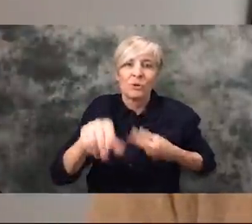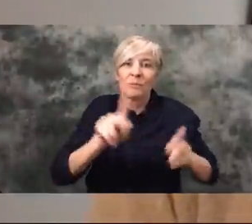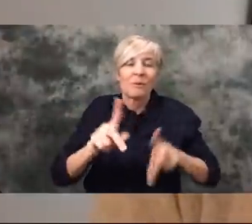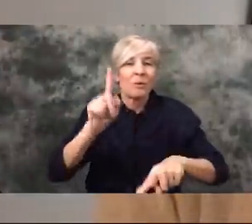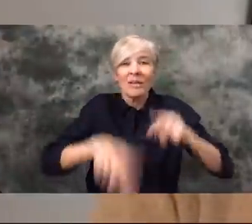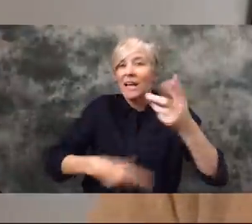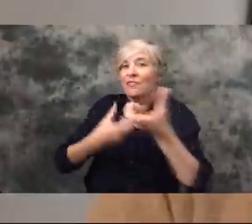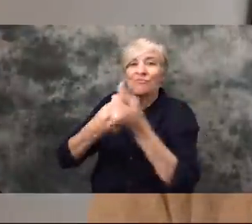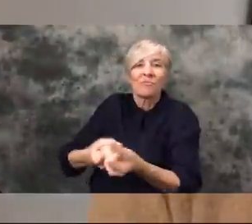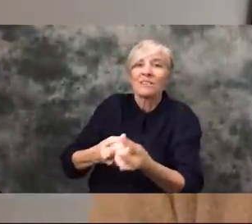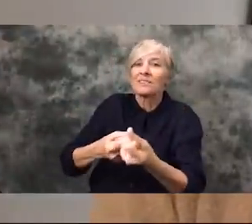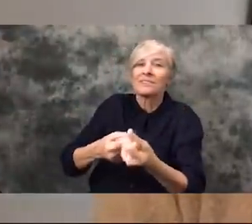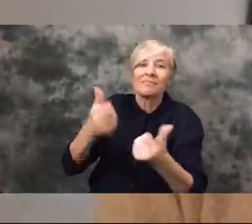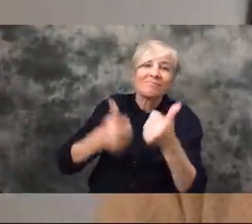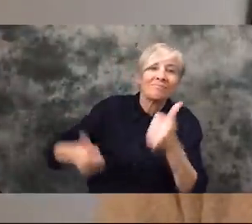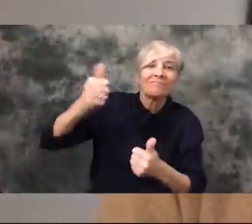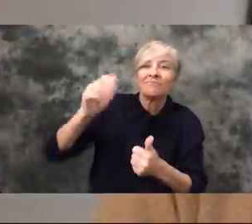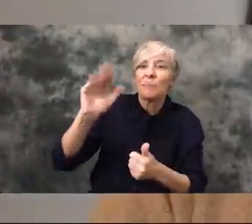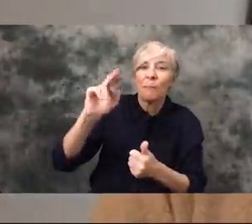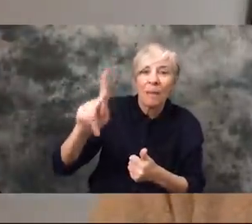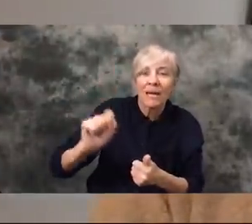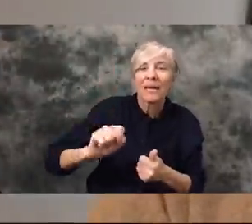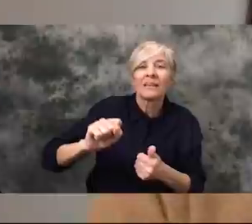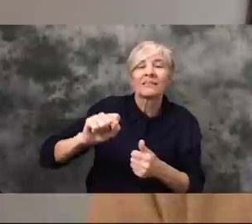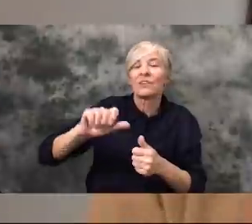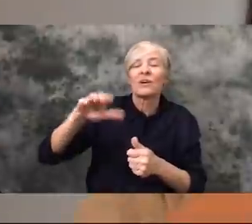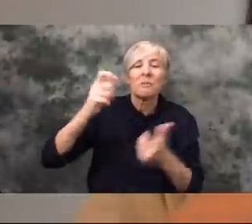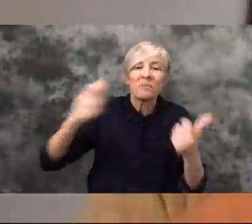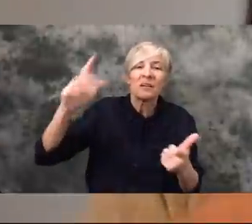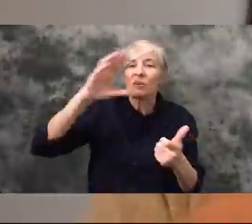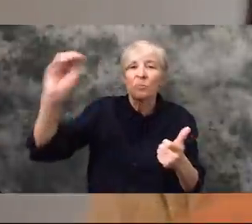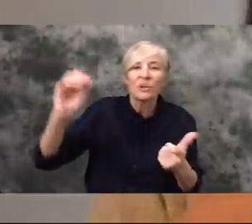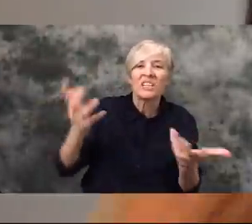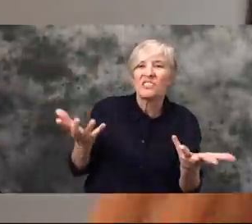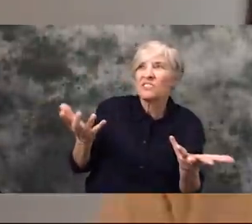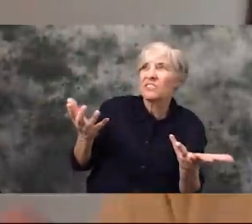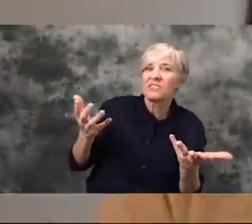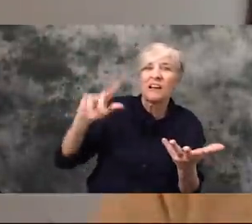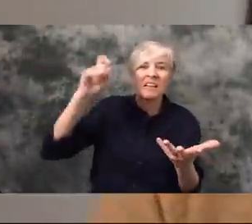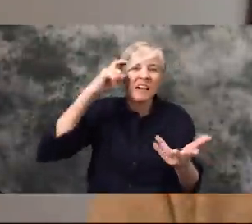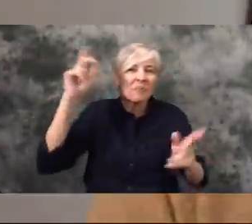the right thing. We need to be able to put money and relief in the hands of